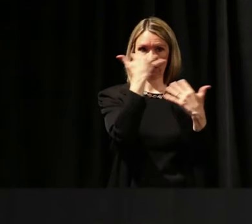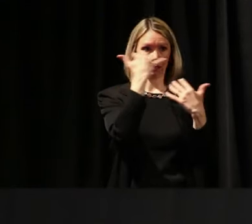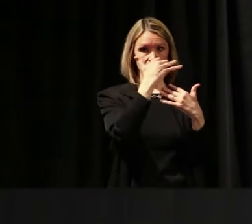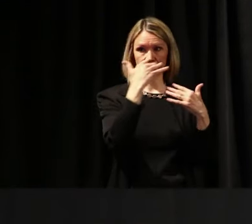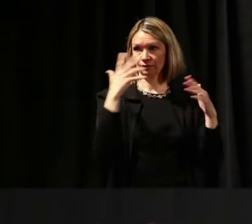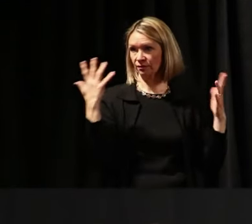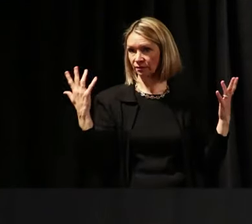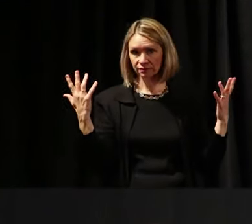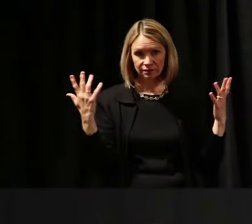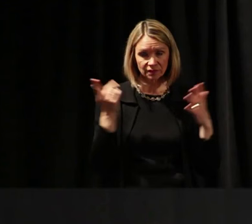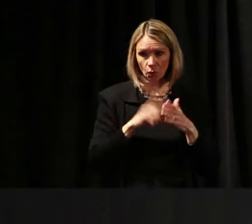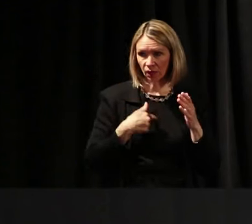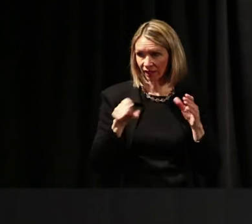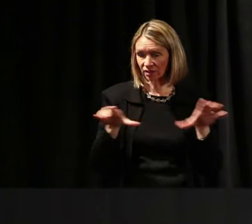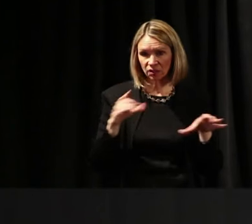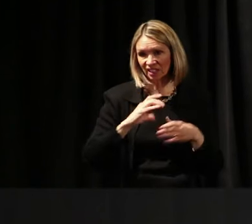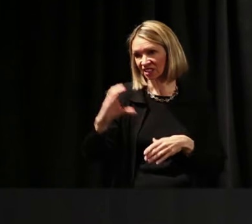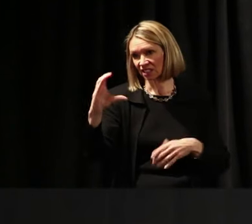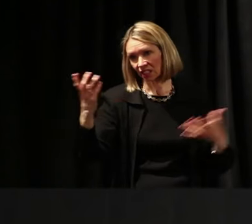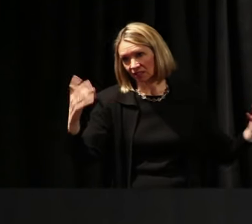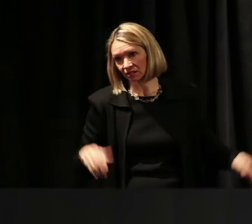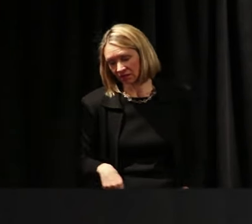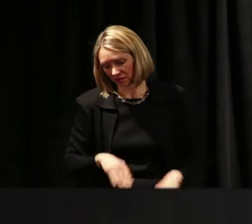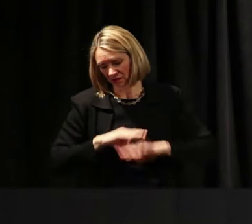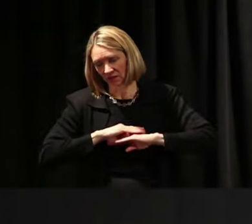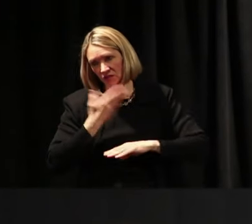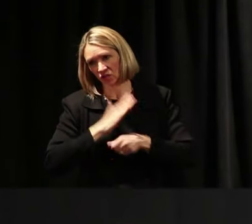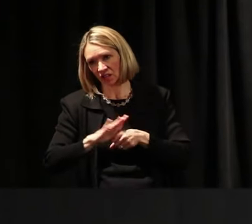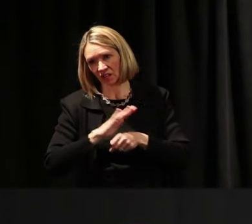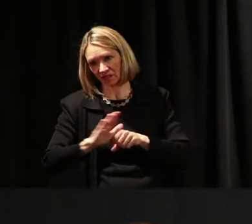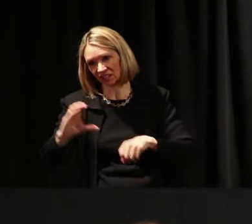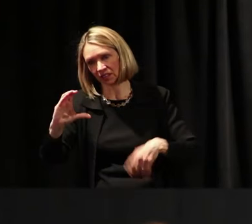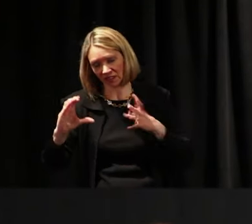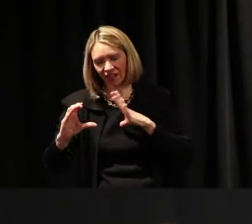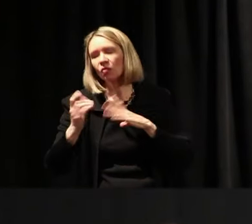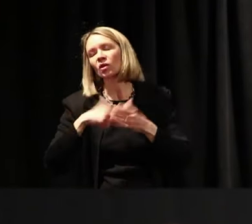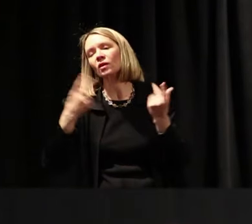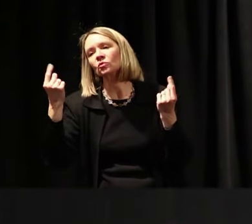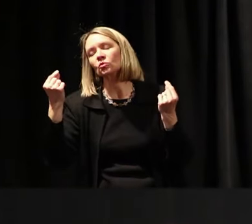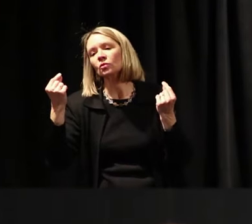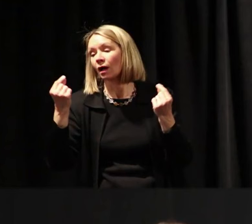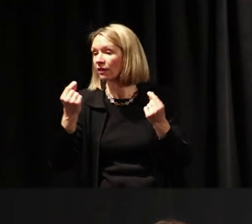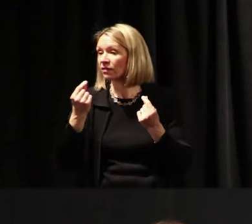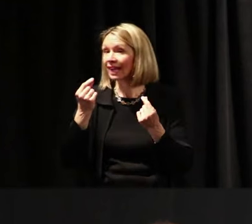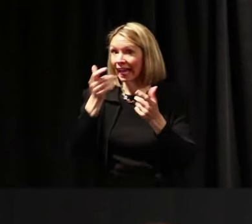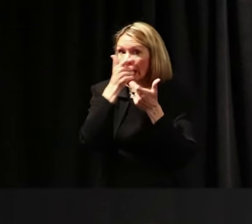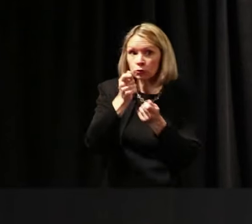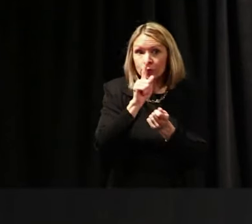“What do I have to do to get a ‘C’? They’re not interested… “They’re not interested in learning. They're just there because they have to be there.